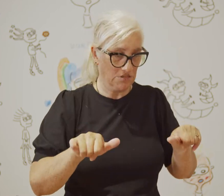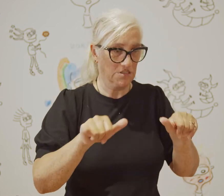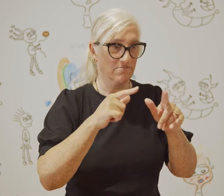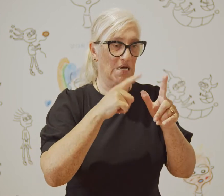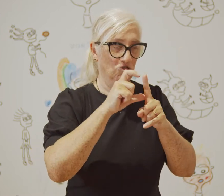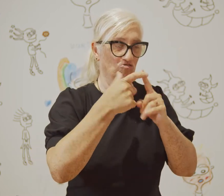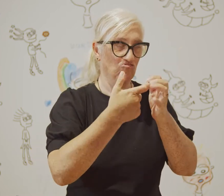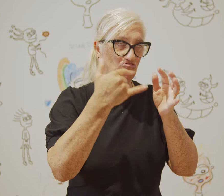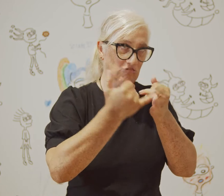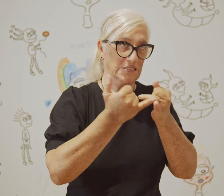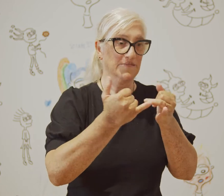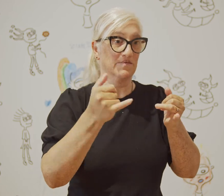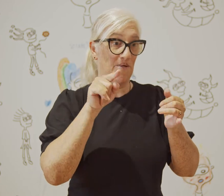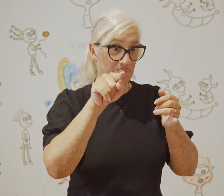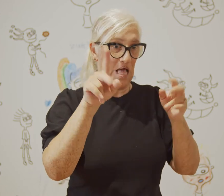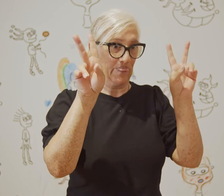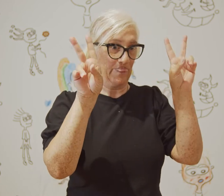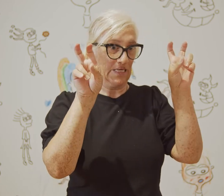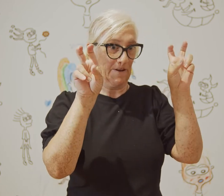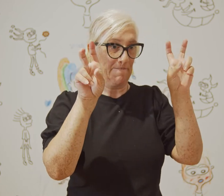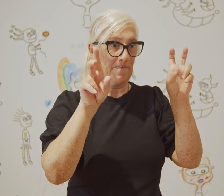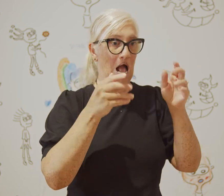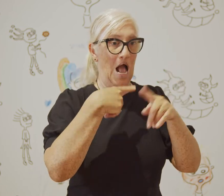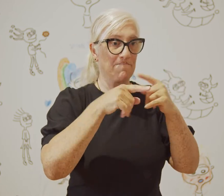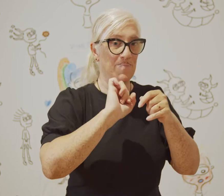We asked Deaf people to address this theme